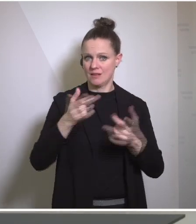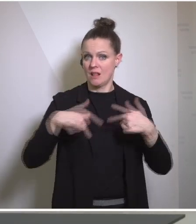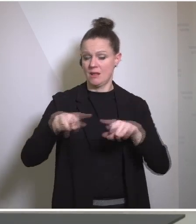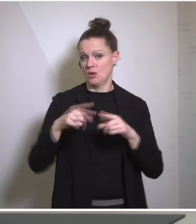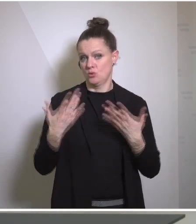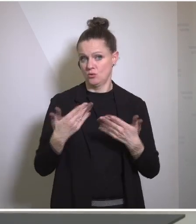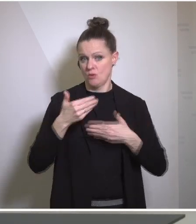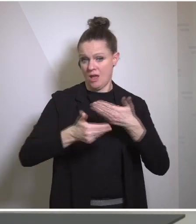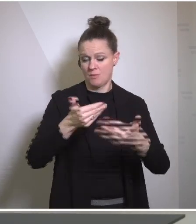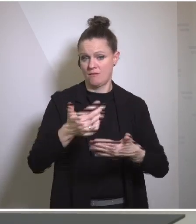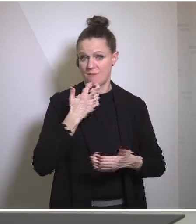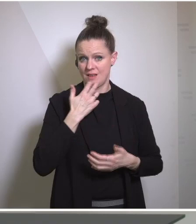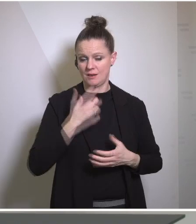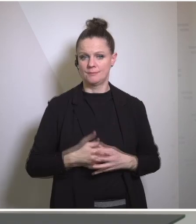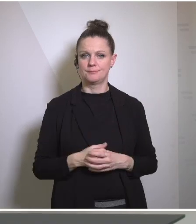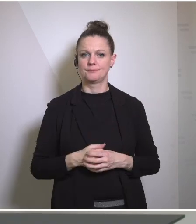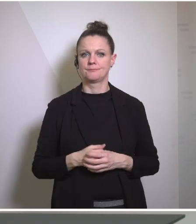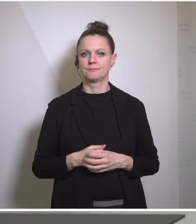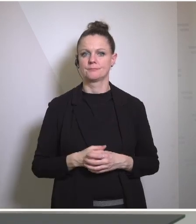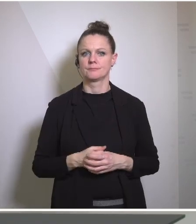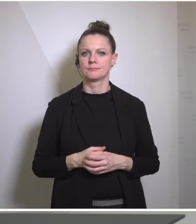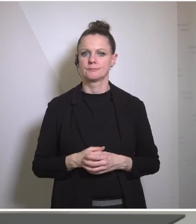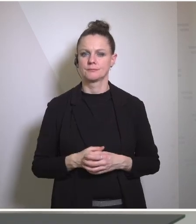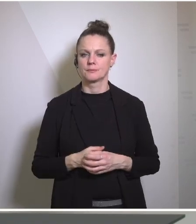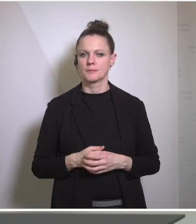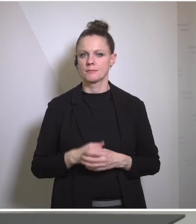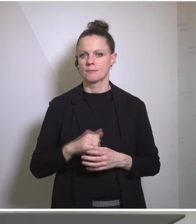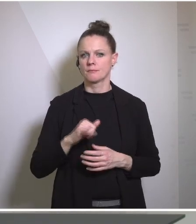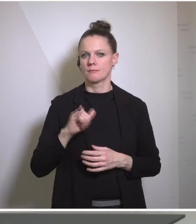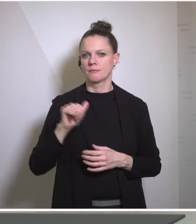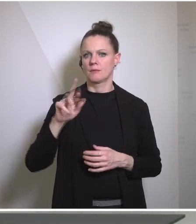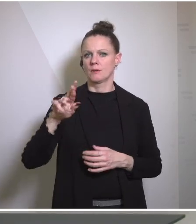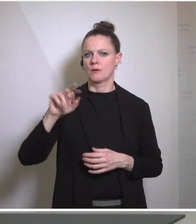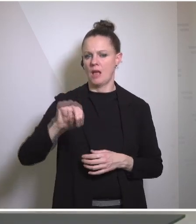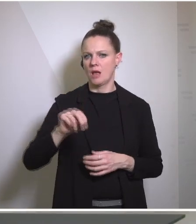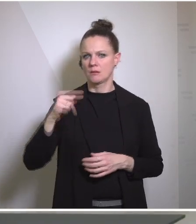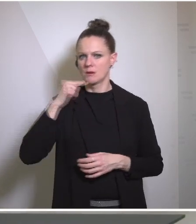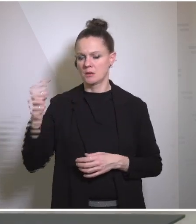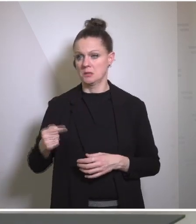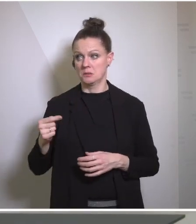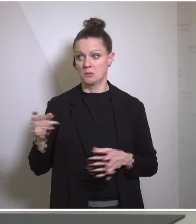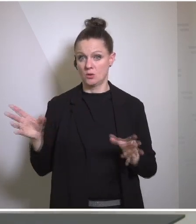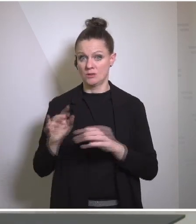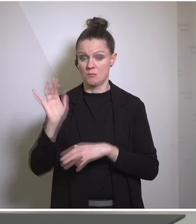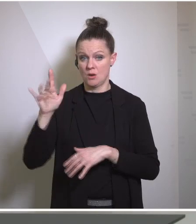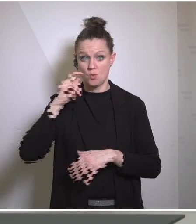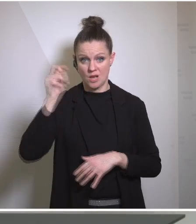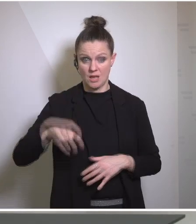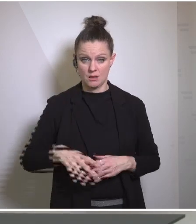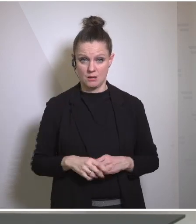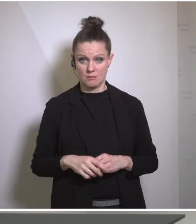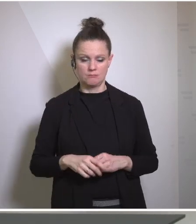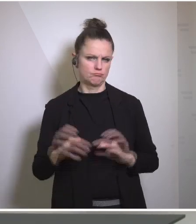On the question of Iranian missiles to Russia for use in Ukraine there too we've sent very clear